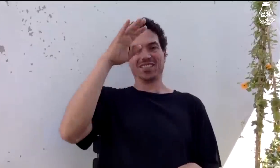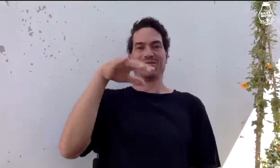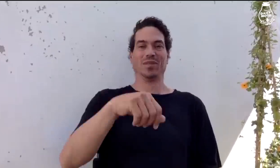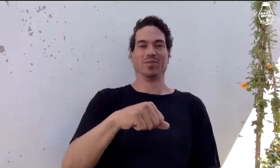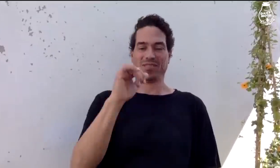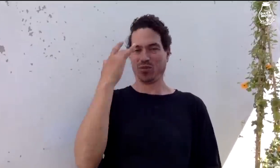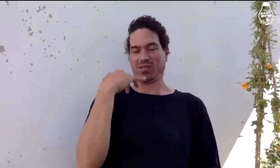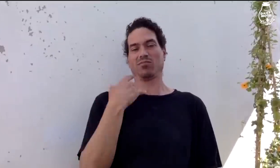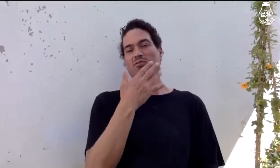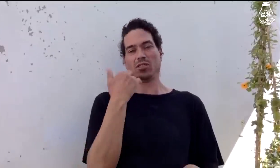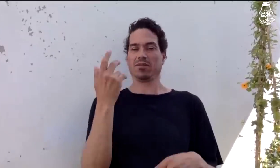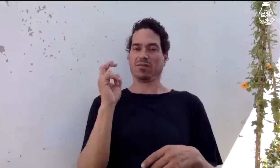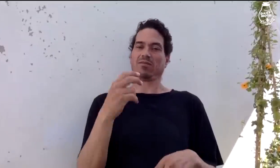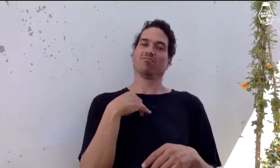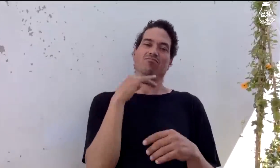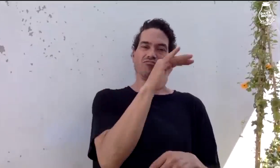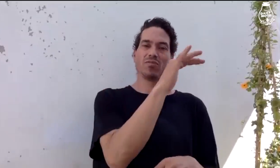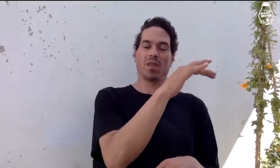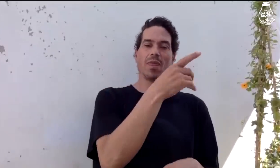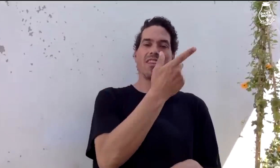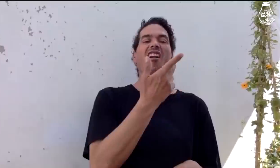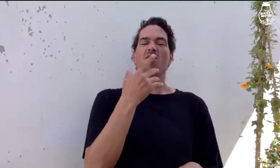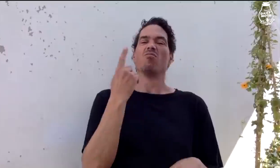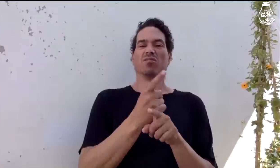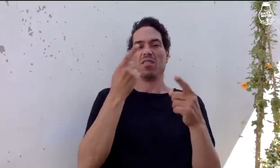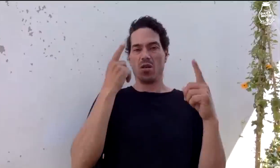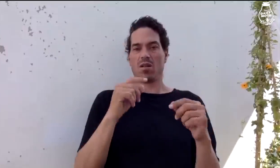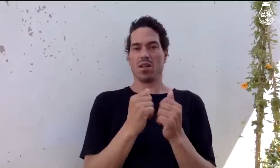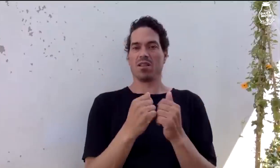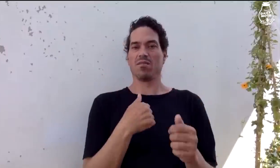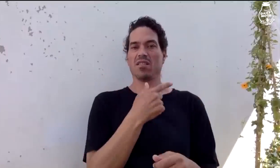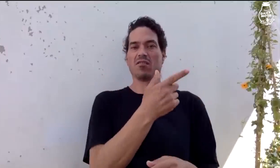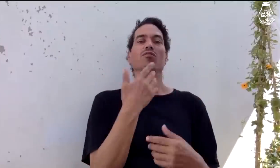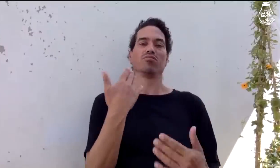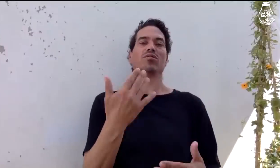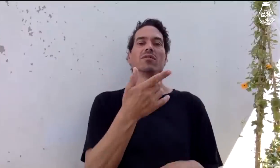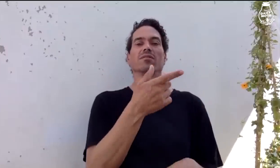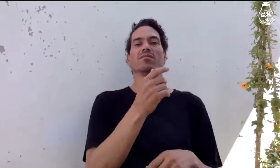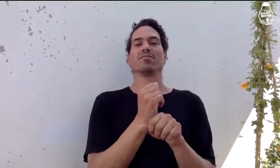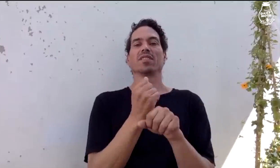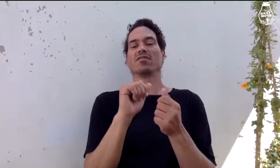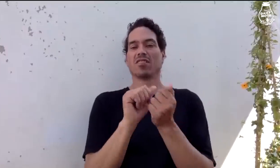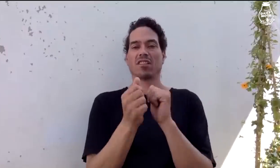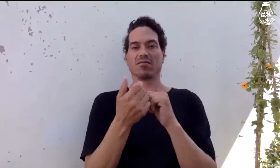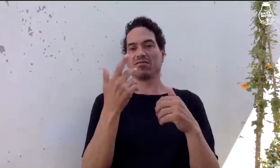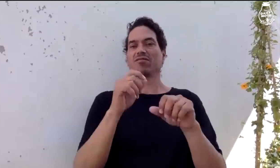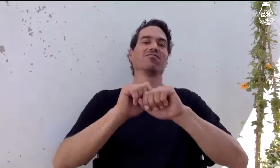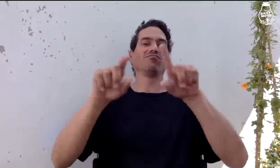which is why it needed a better name. And he agreed with me, so I made a big call for change.